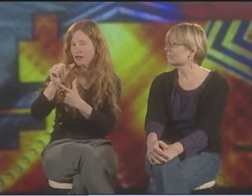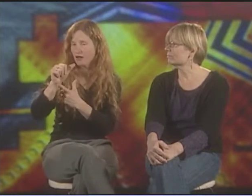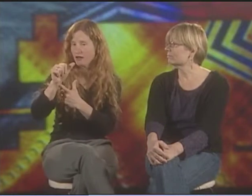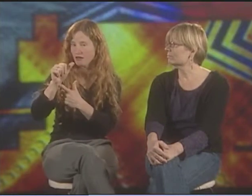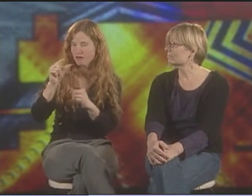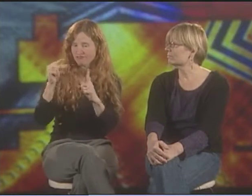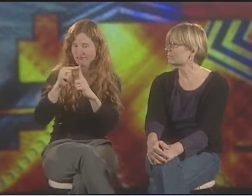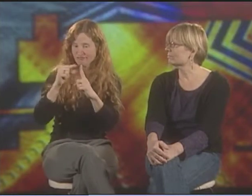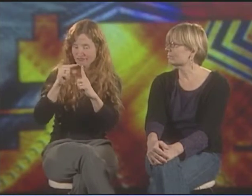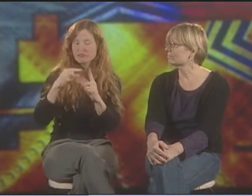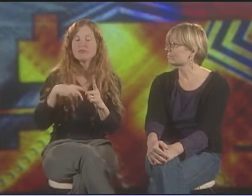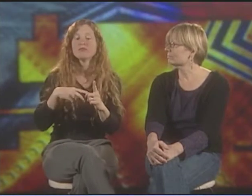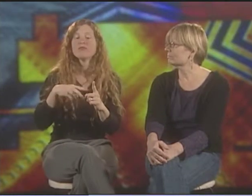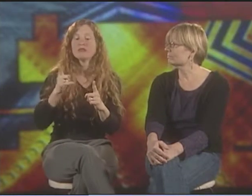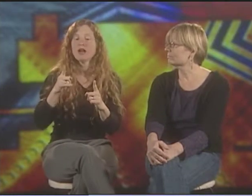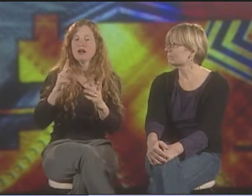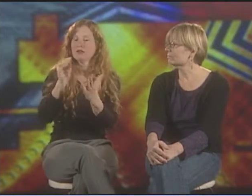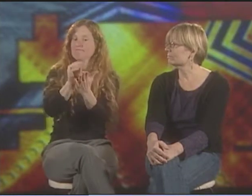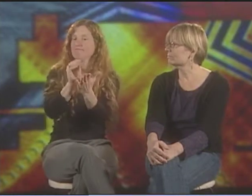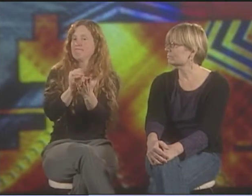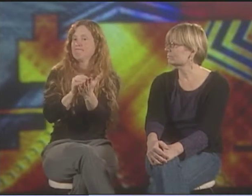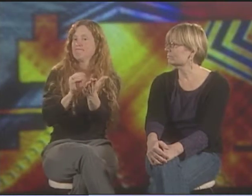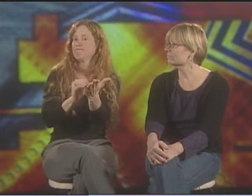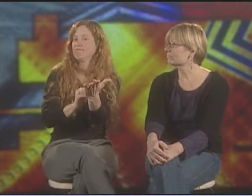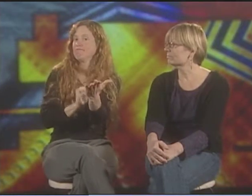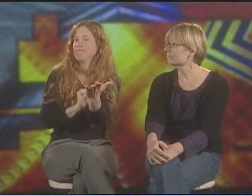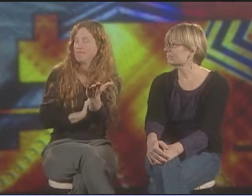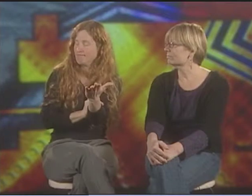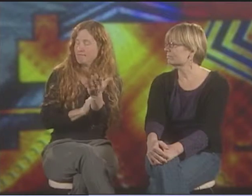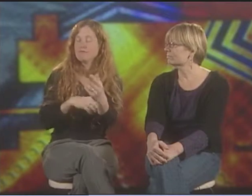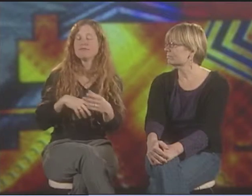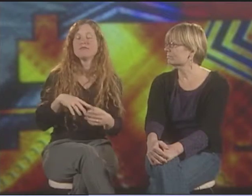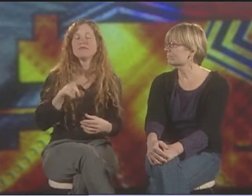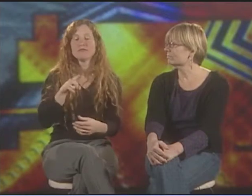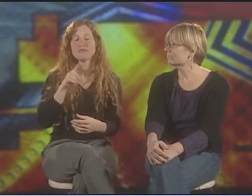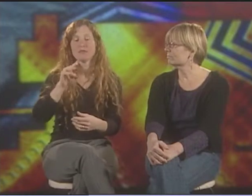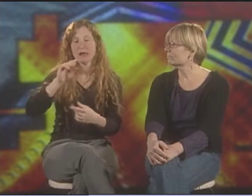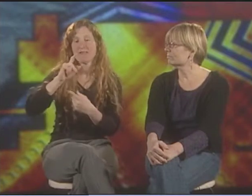AND THAT'S WHEN THEY CAME UP WITH THE TERM DE'VIA, AND THEY COINED IT.